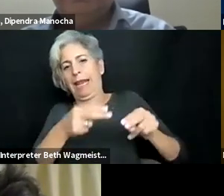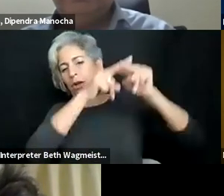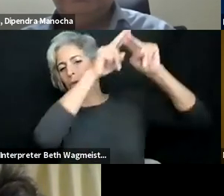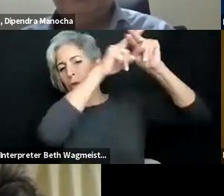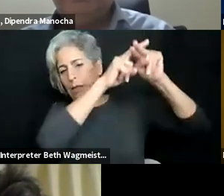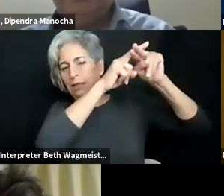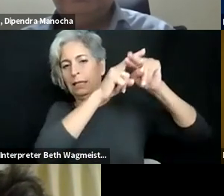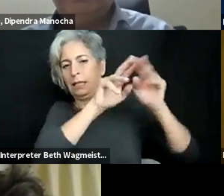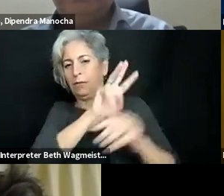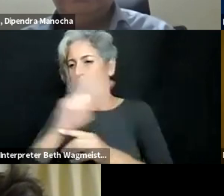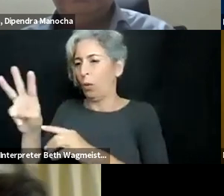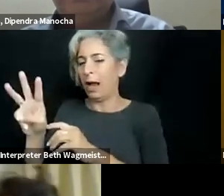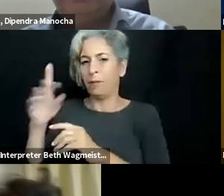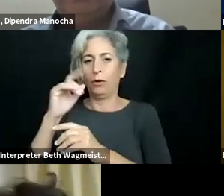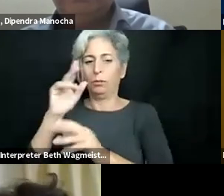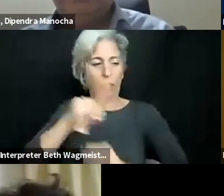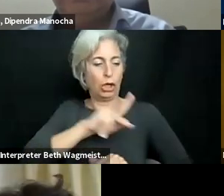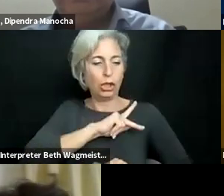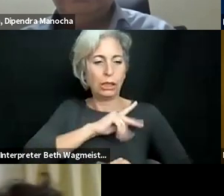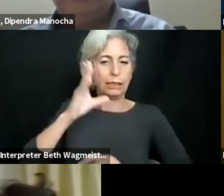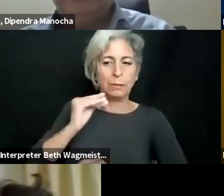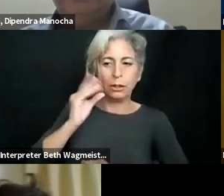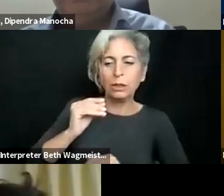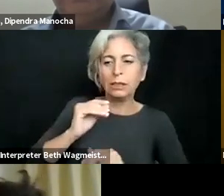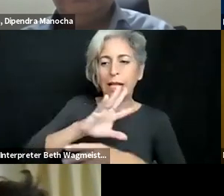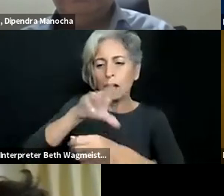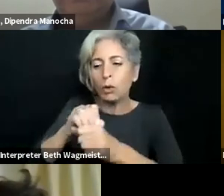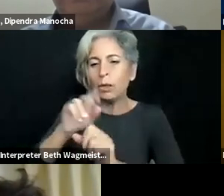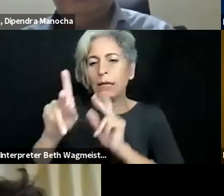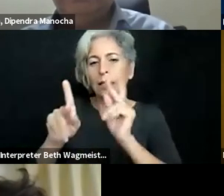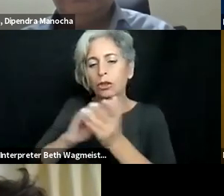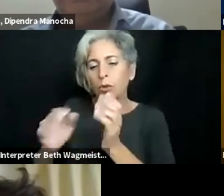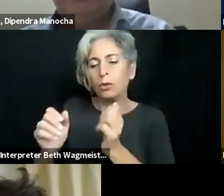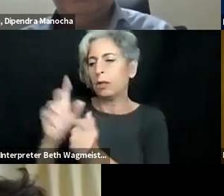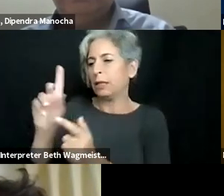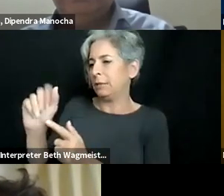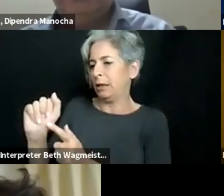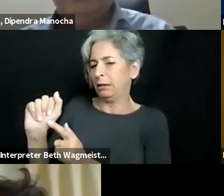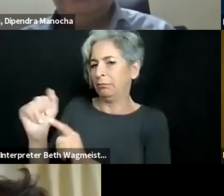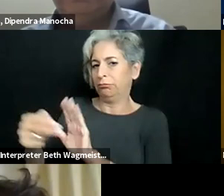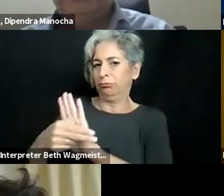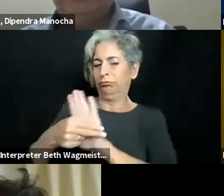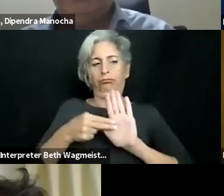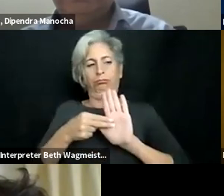get digital services. Having that said, AI increasing demand will result in evidence hitch based and personalized learning experience for